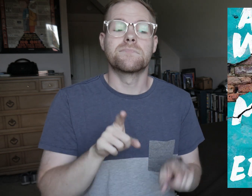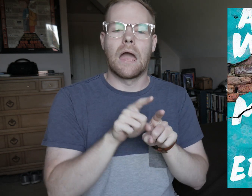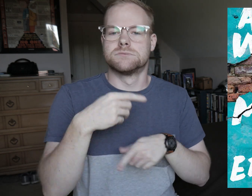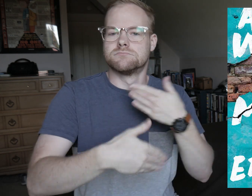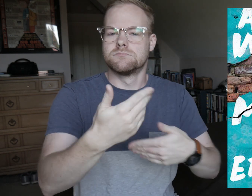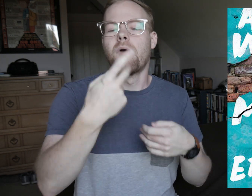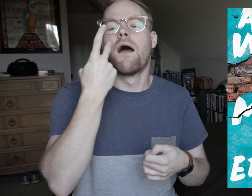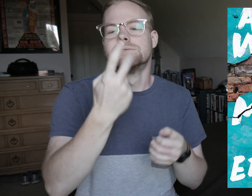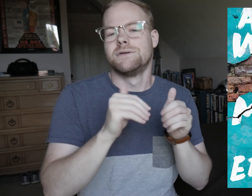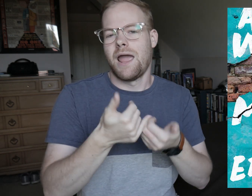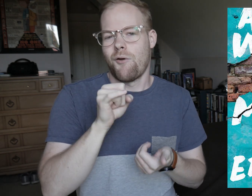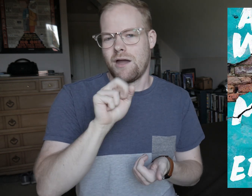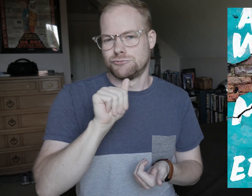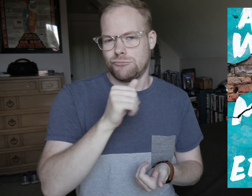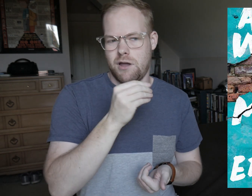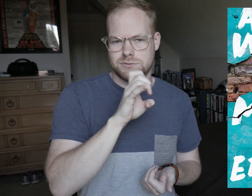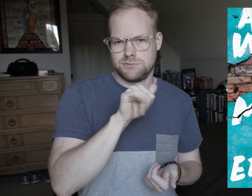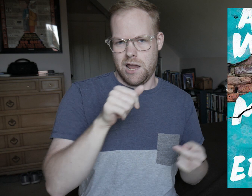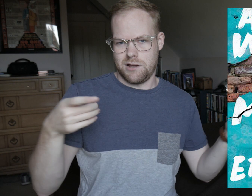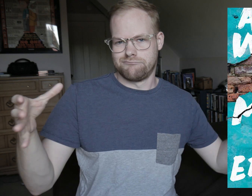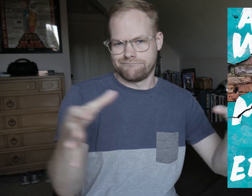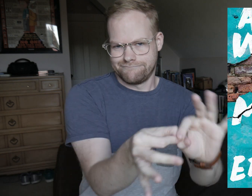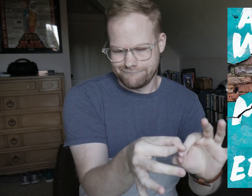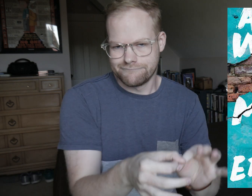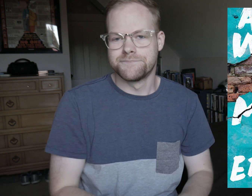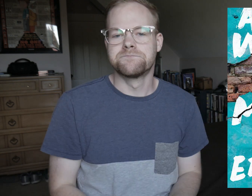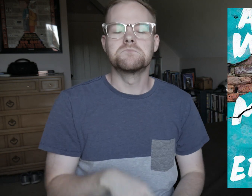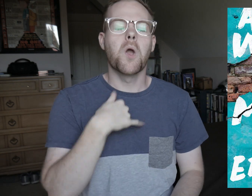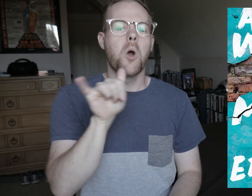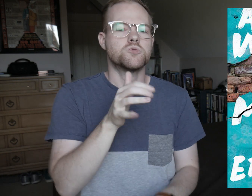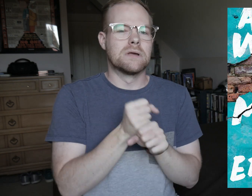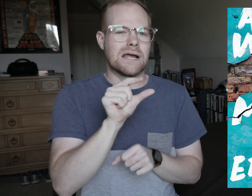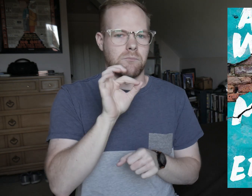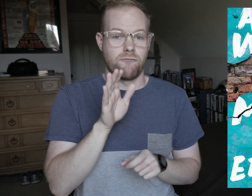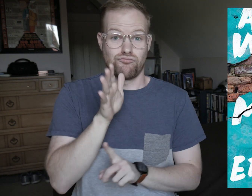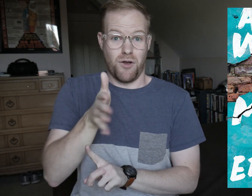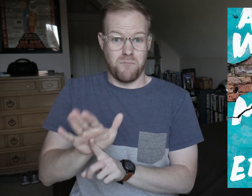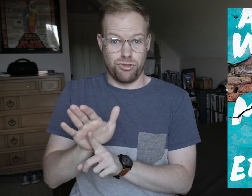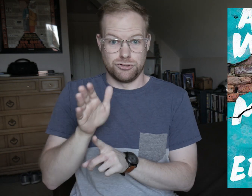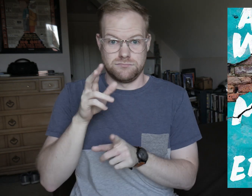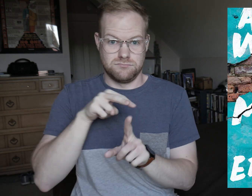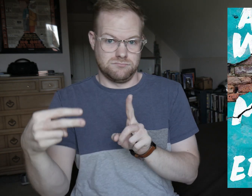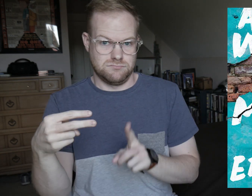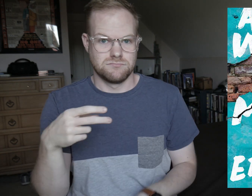As this goes on, we see how Isra and Deya are connected. We also get some of the grandmother’s perspective,